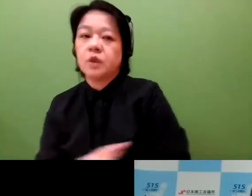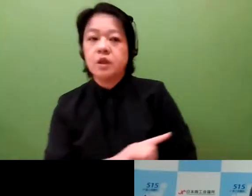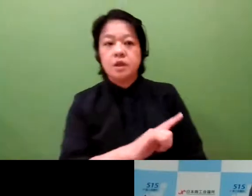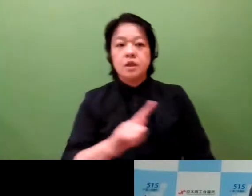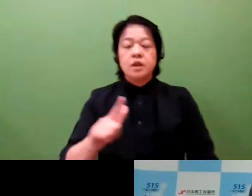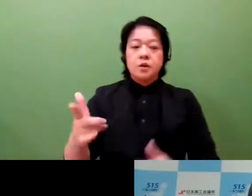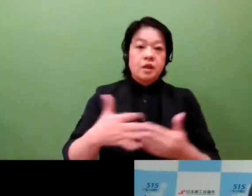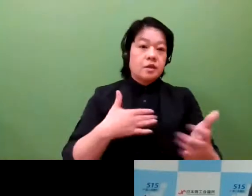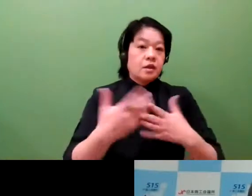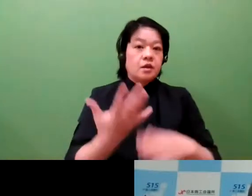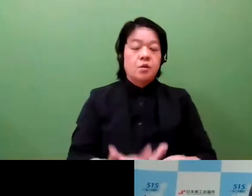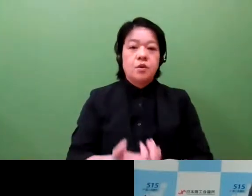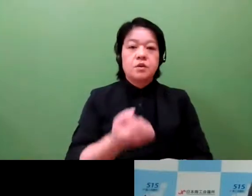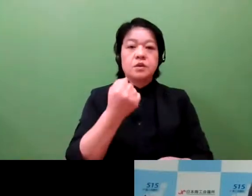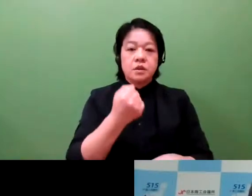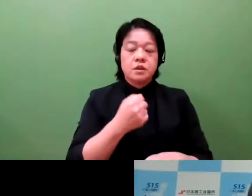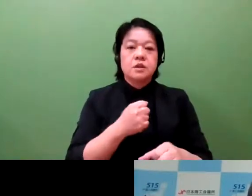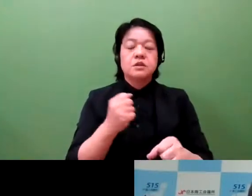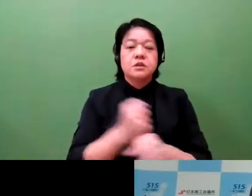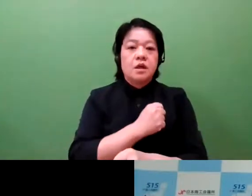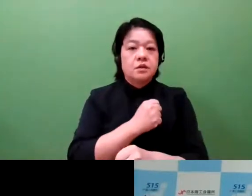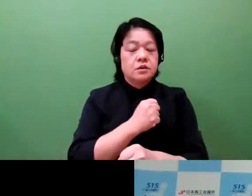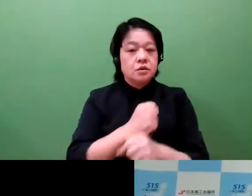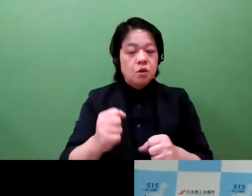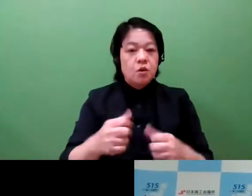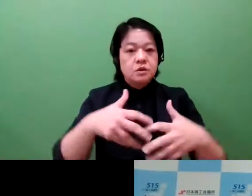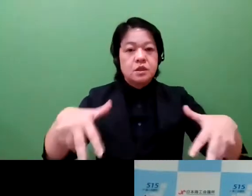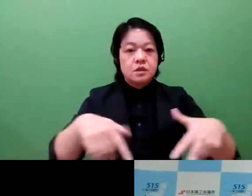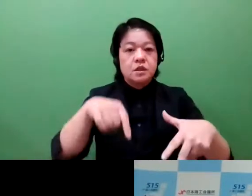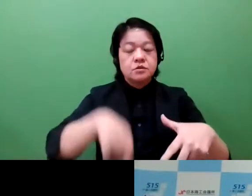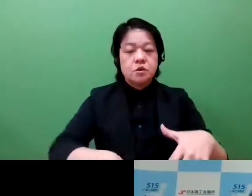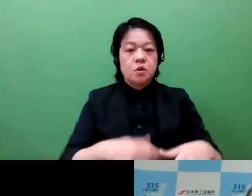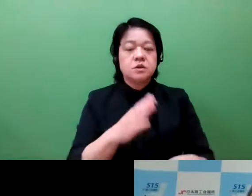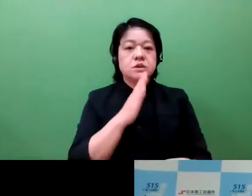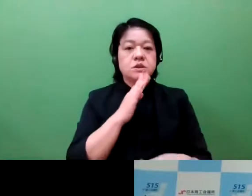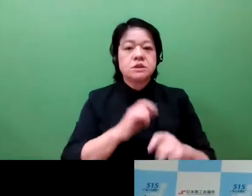at the Ministry of Economy, Trade, and Industry, and JETRO,